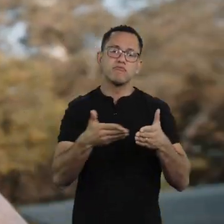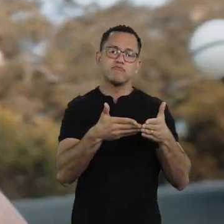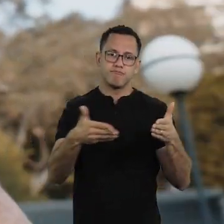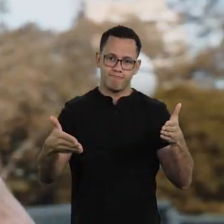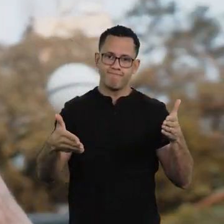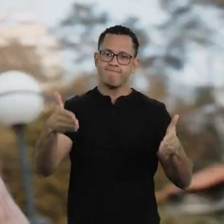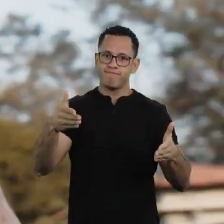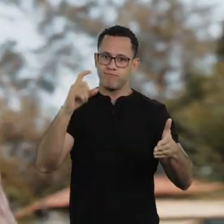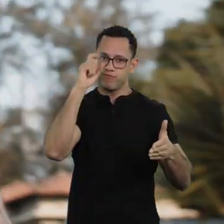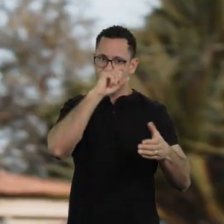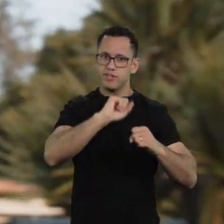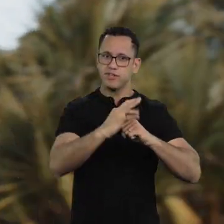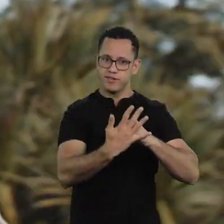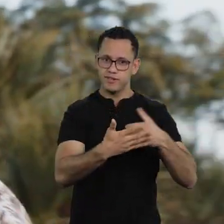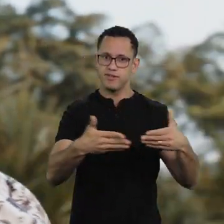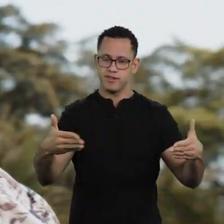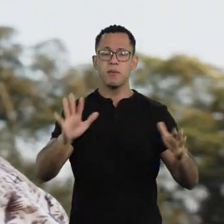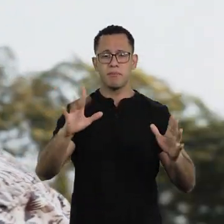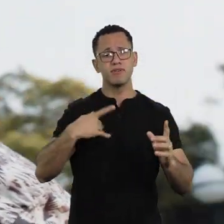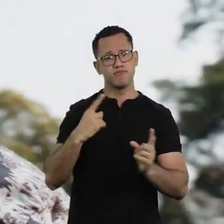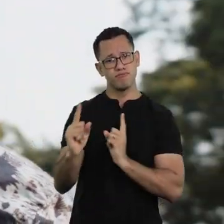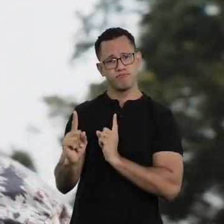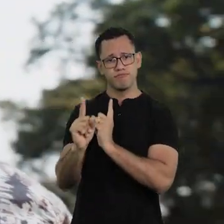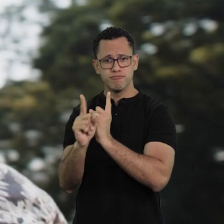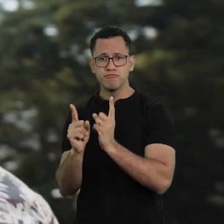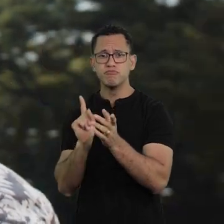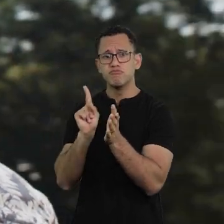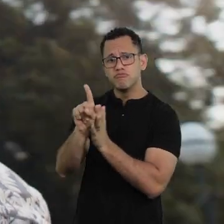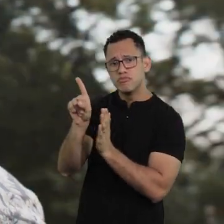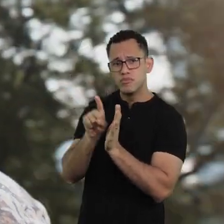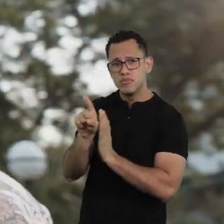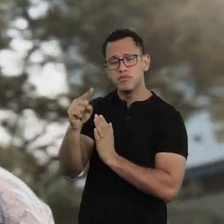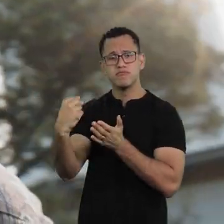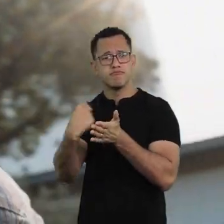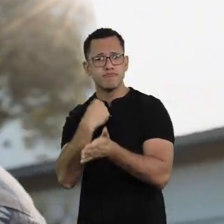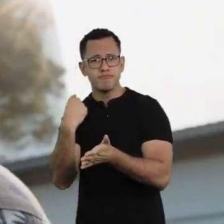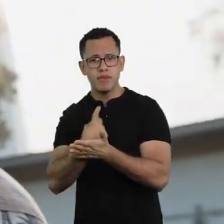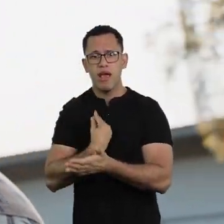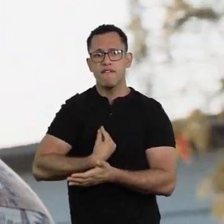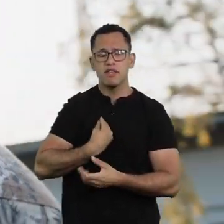I'll meet him in this pandemic time, to catch up and see how is